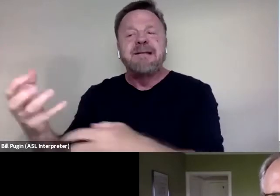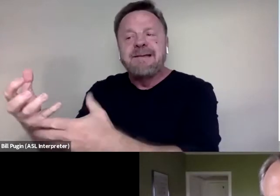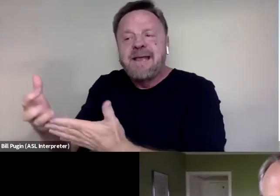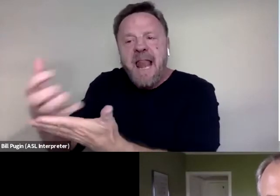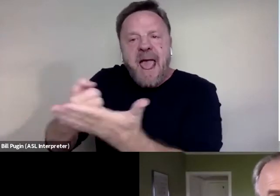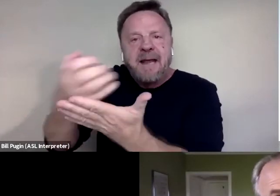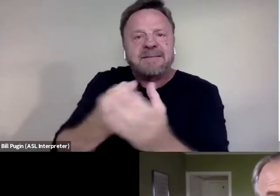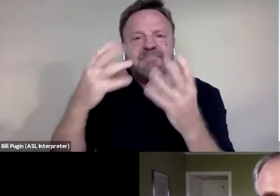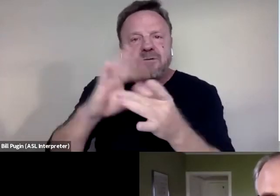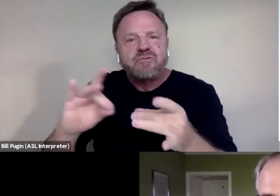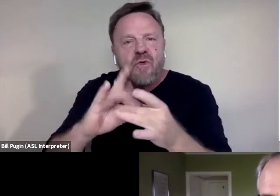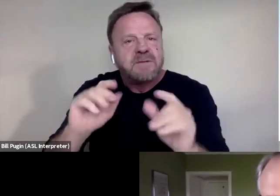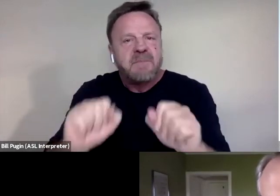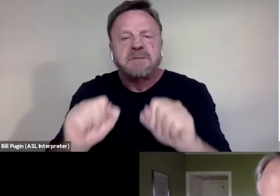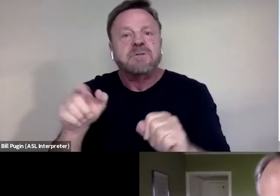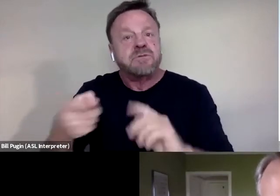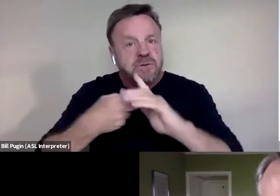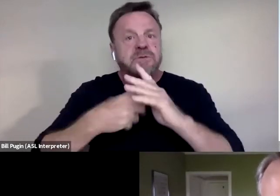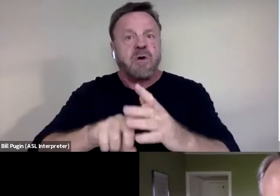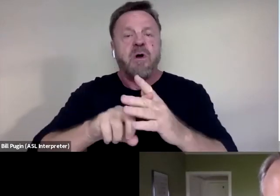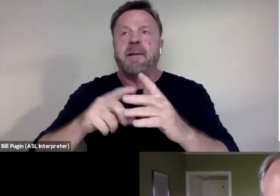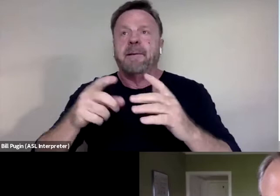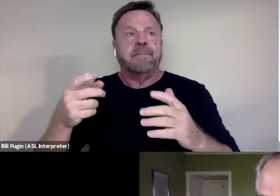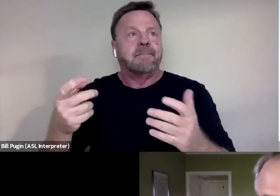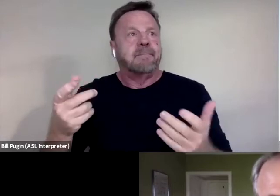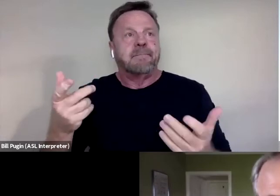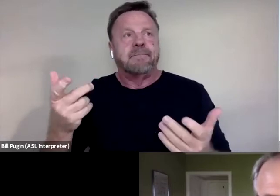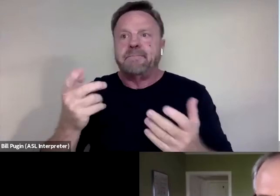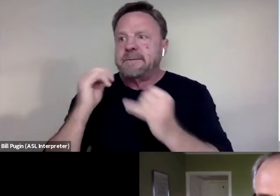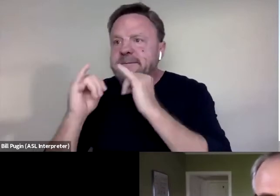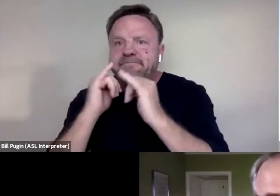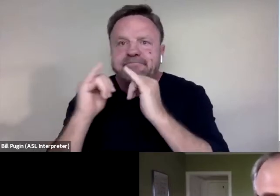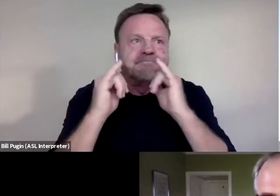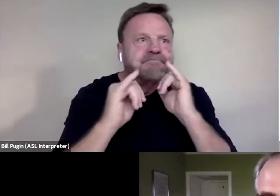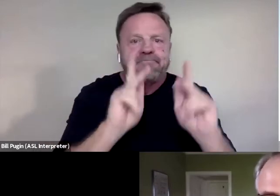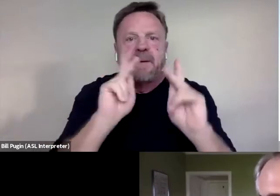And so she went out there and started interviewing people all over the country.